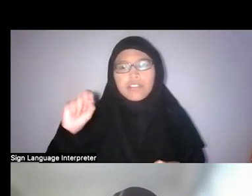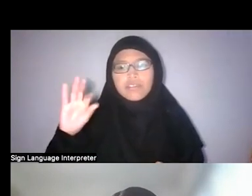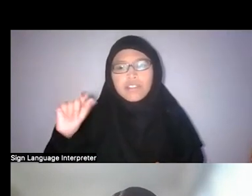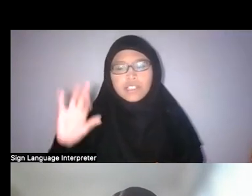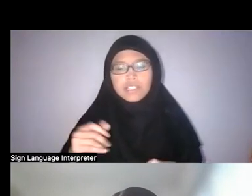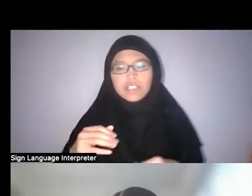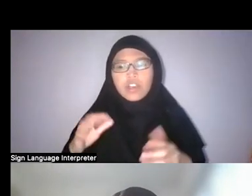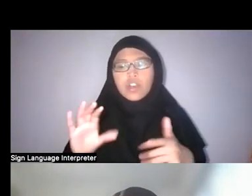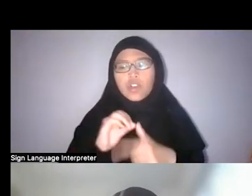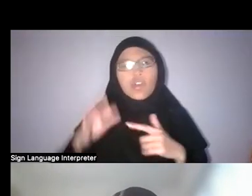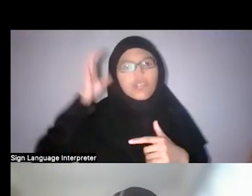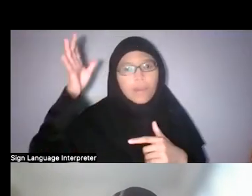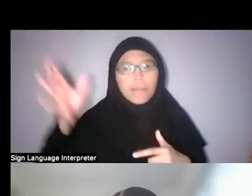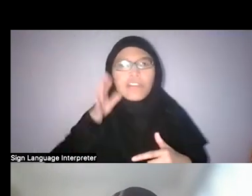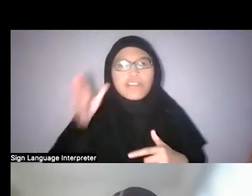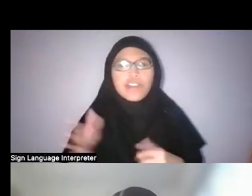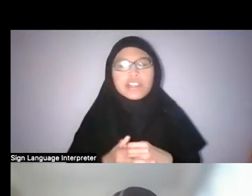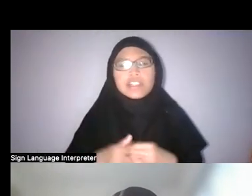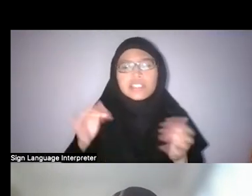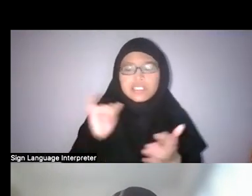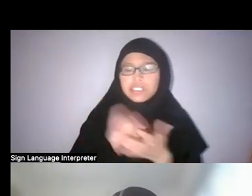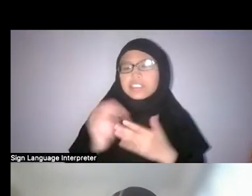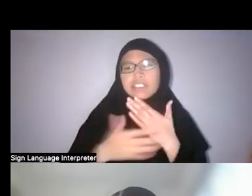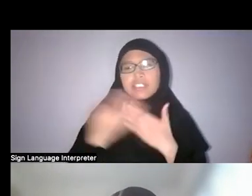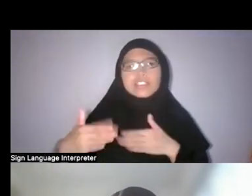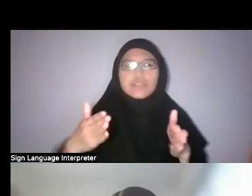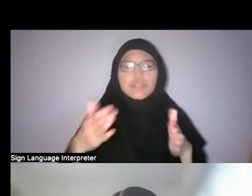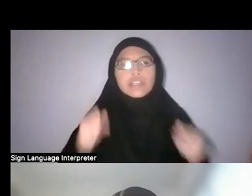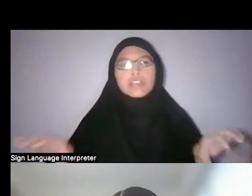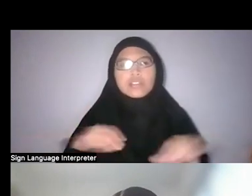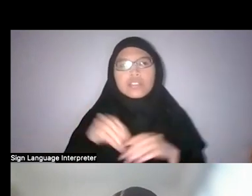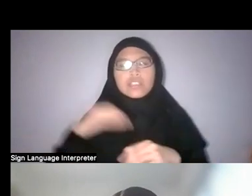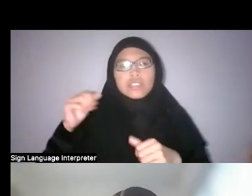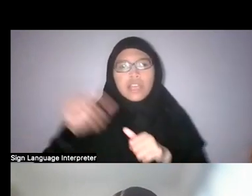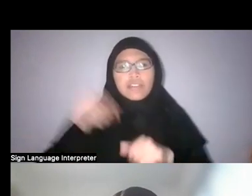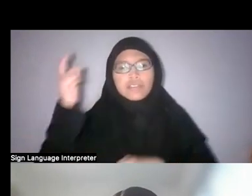These are some of the easiest ways we can do in our everyday. It doesn’t have to be big actions,